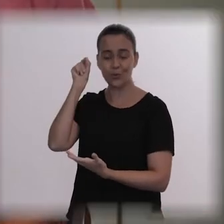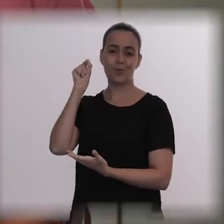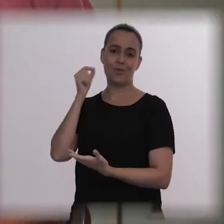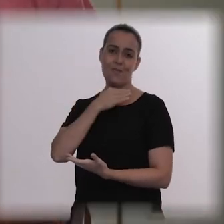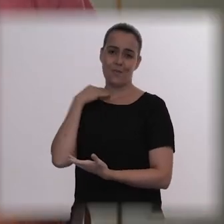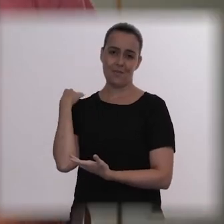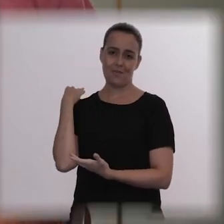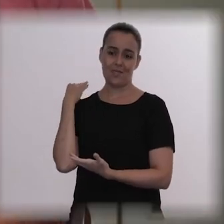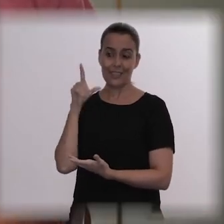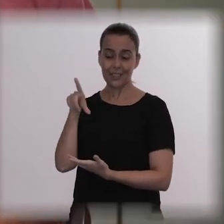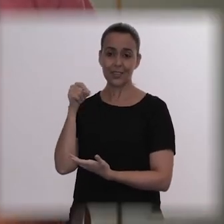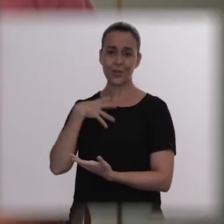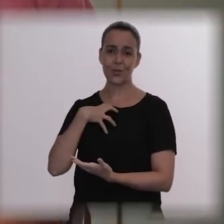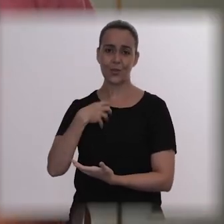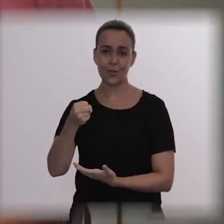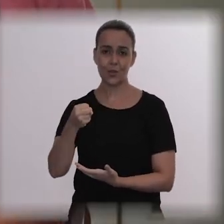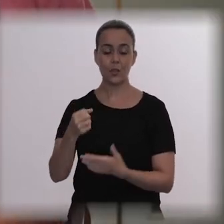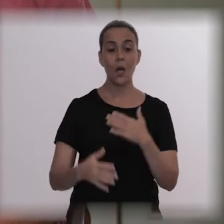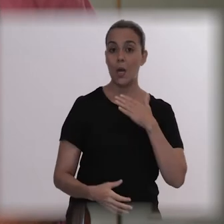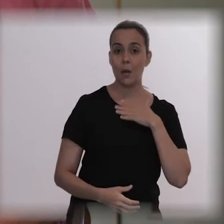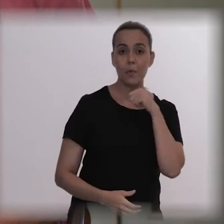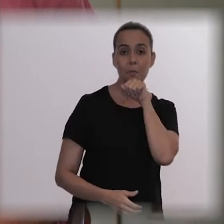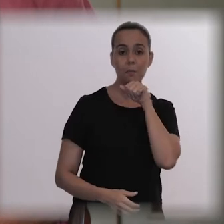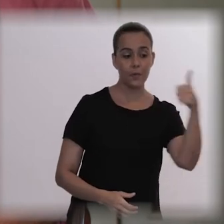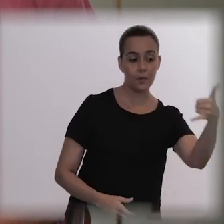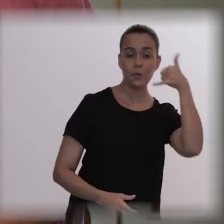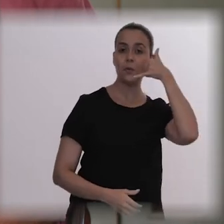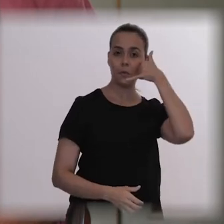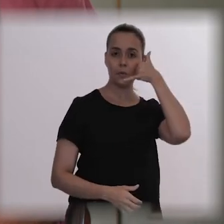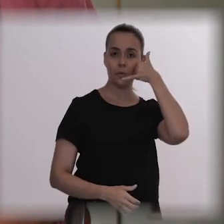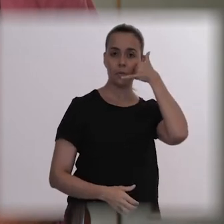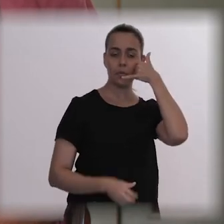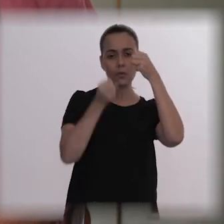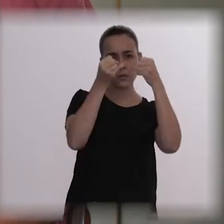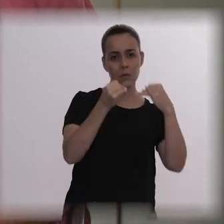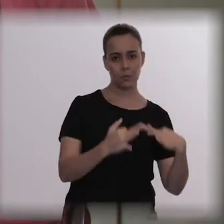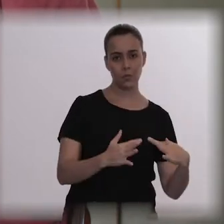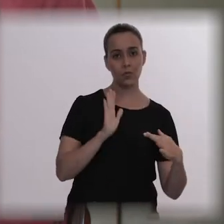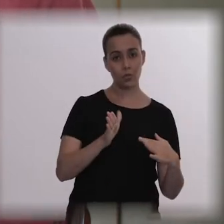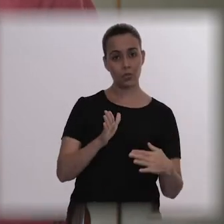My mother called me saying that she was at his apartment, because she thought he had been acting weird for two days,